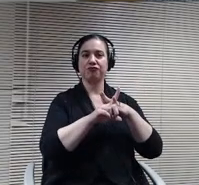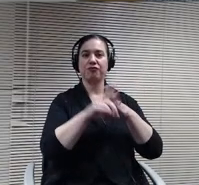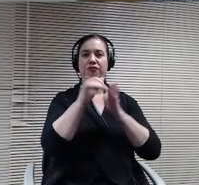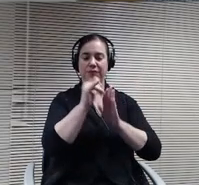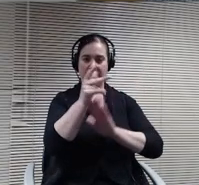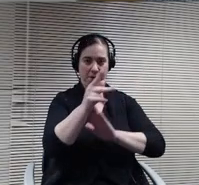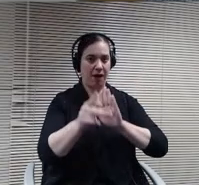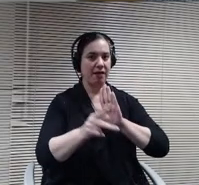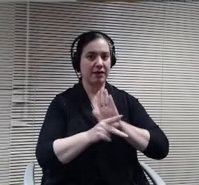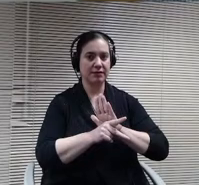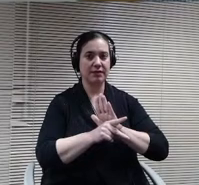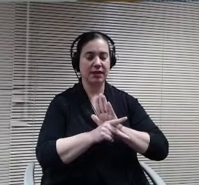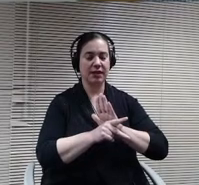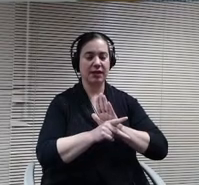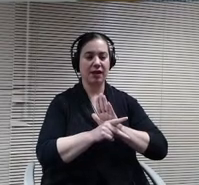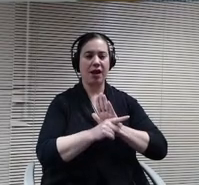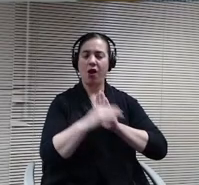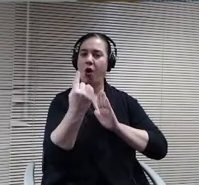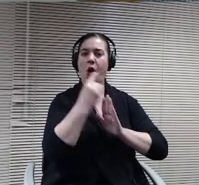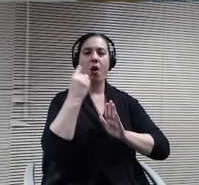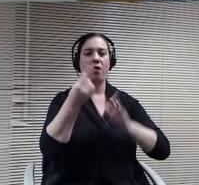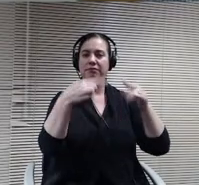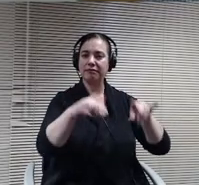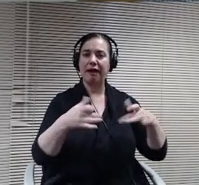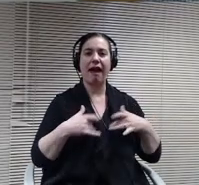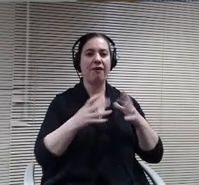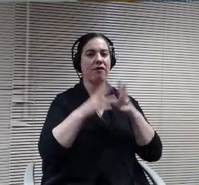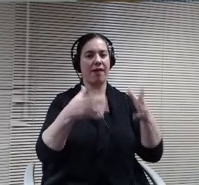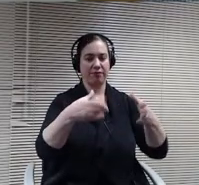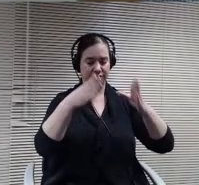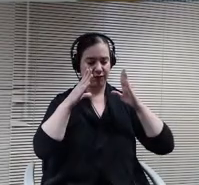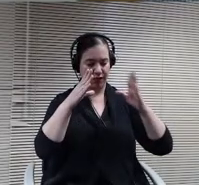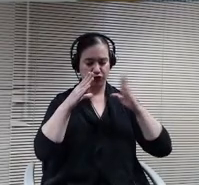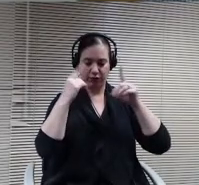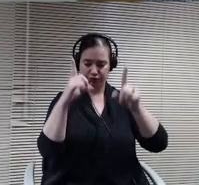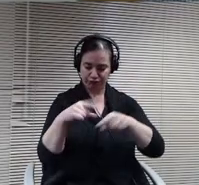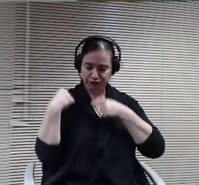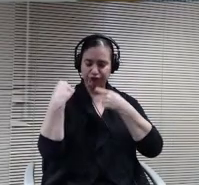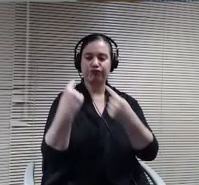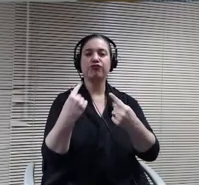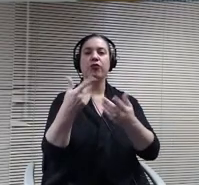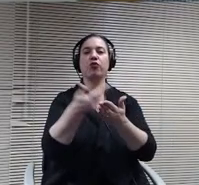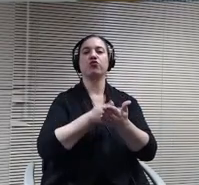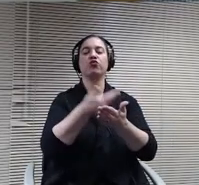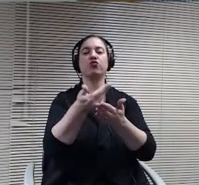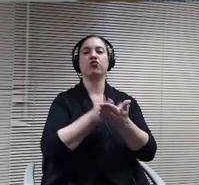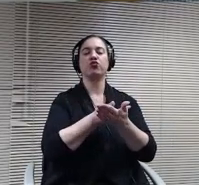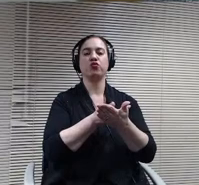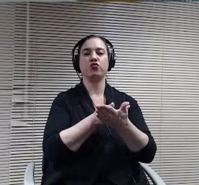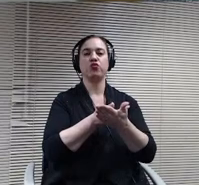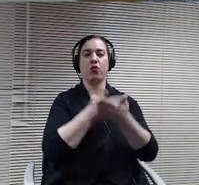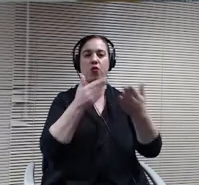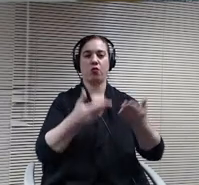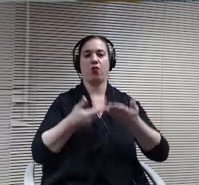by the board over the years. The new proposal includes a lot of language from the.